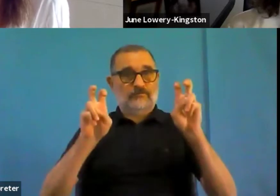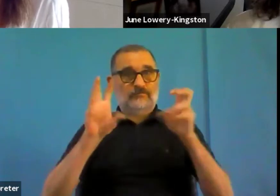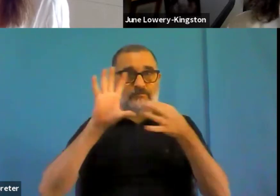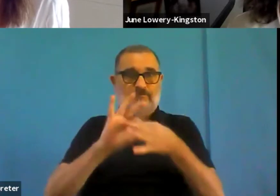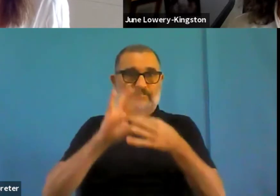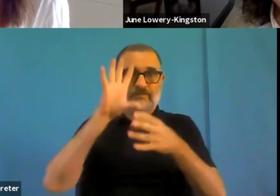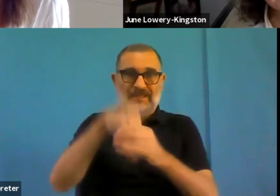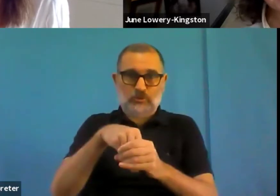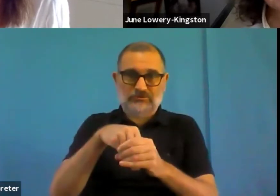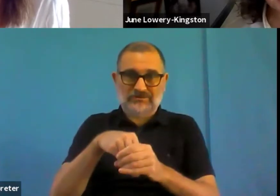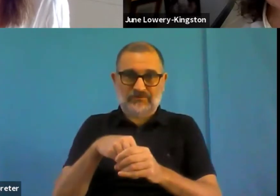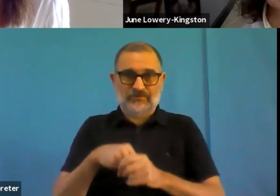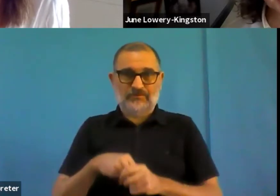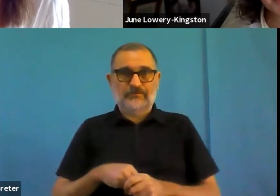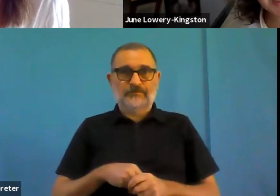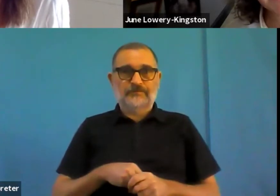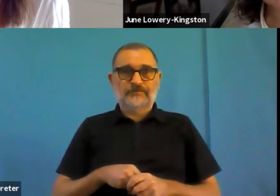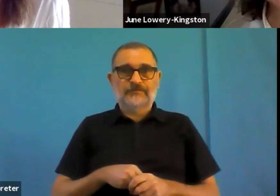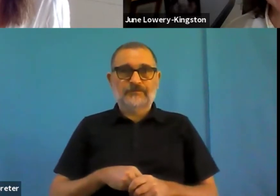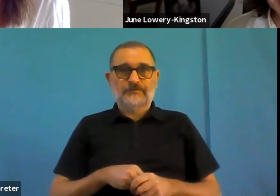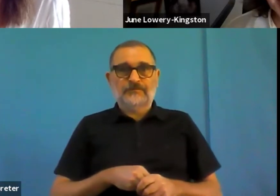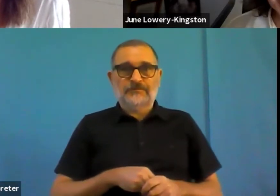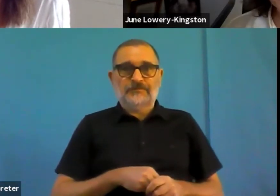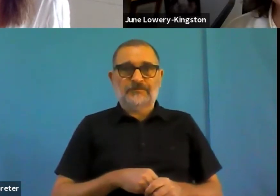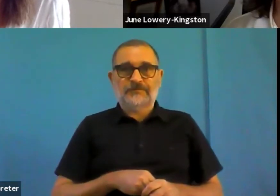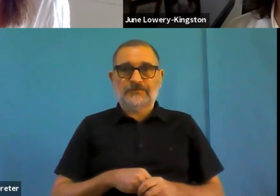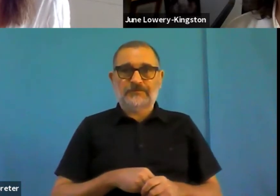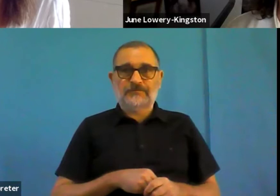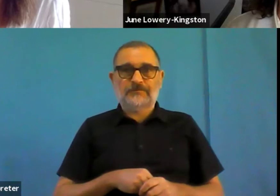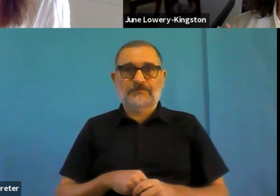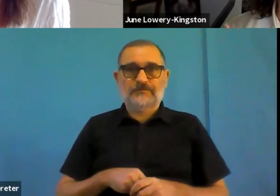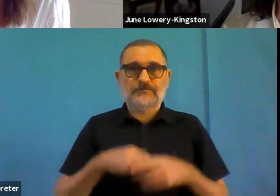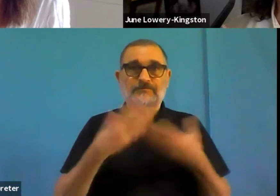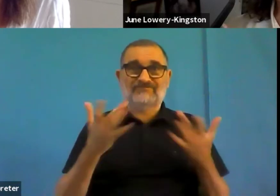But on the other side of that same coin, the same Commission President